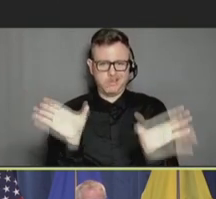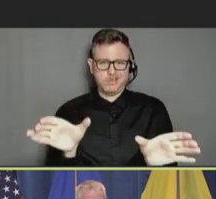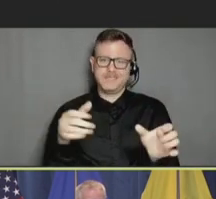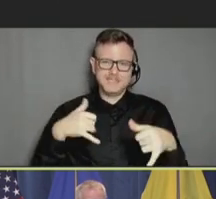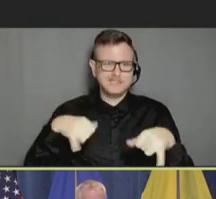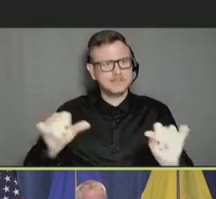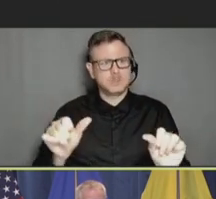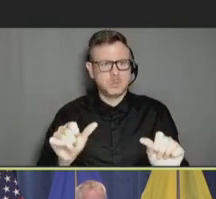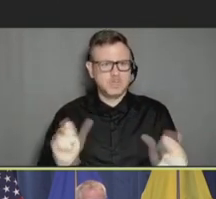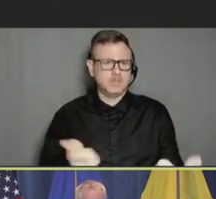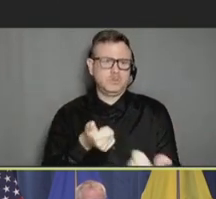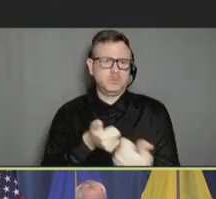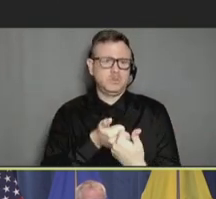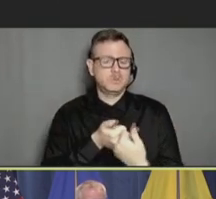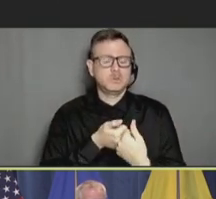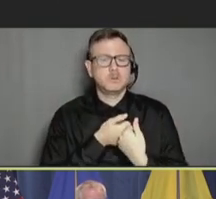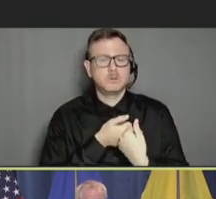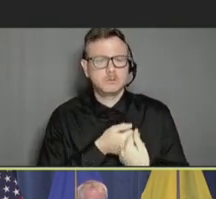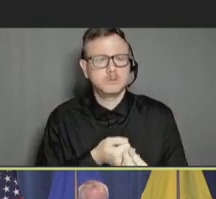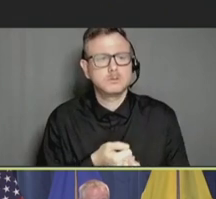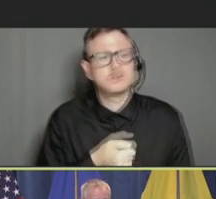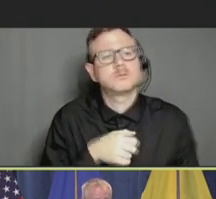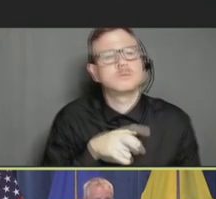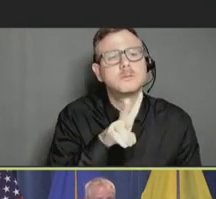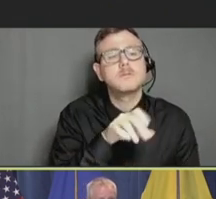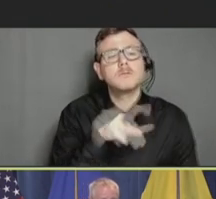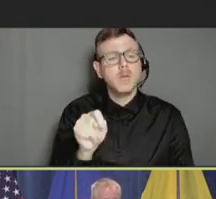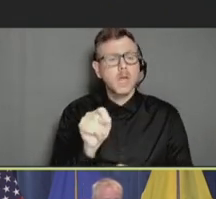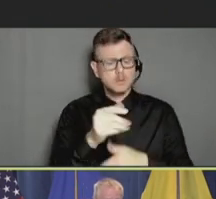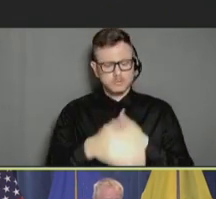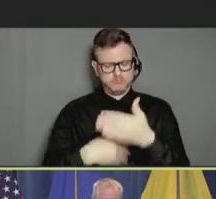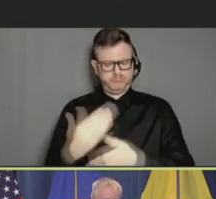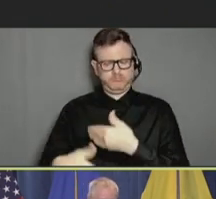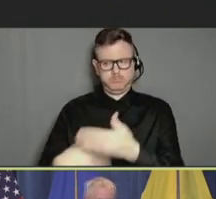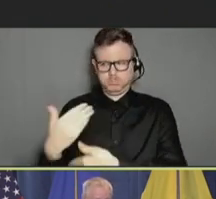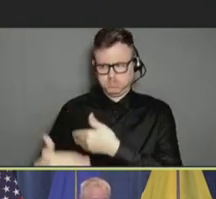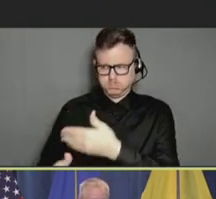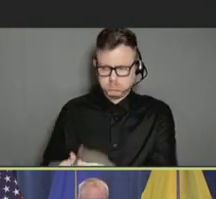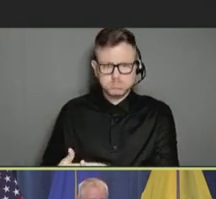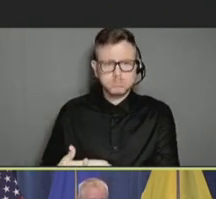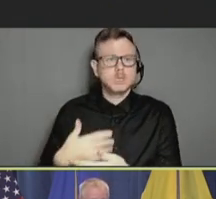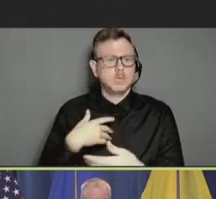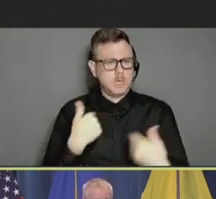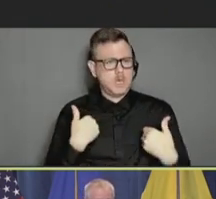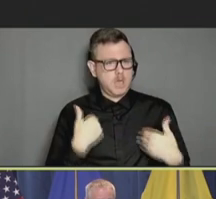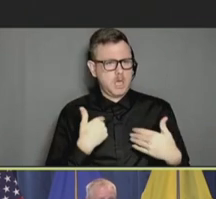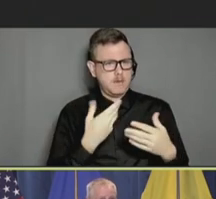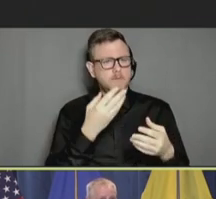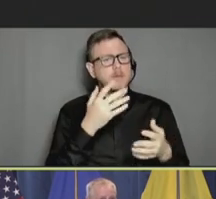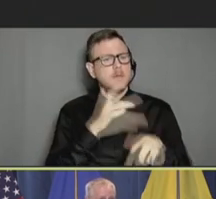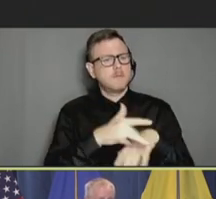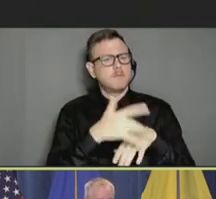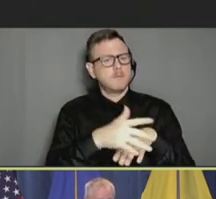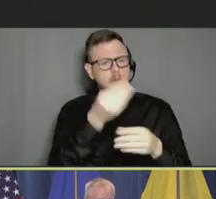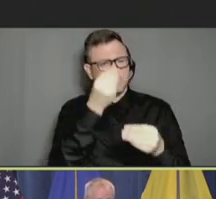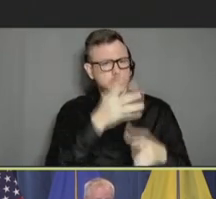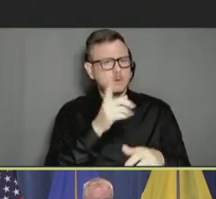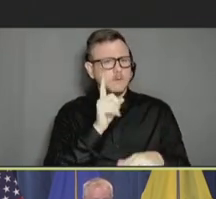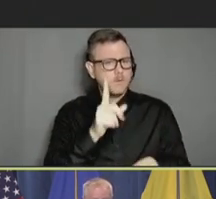Our VaST procedures included review of available data on vaccine administration and adverse